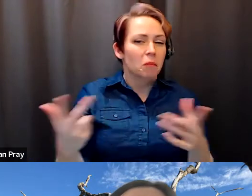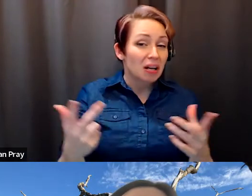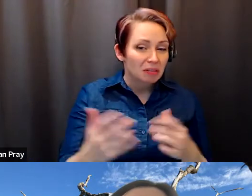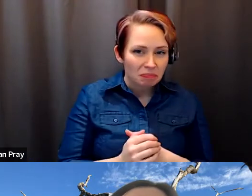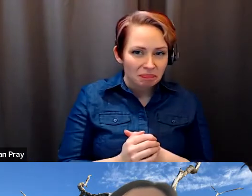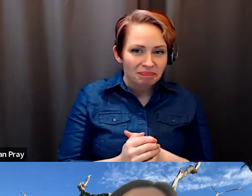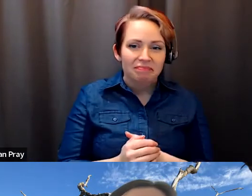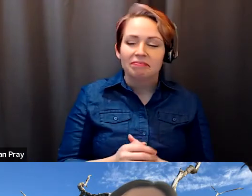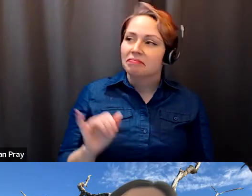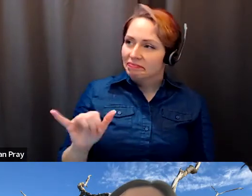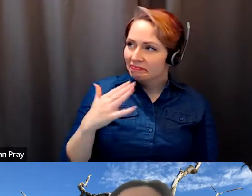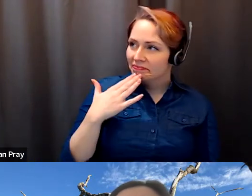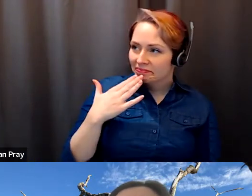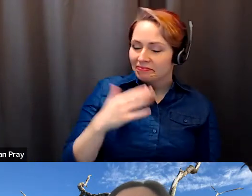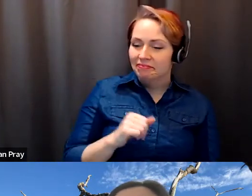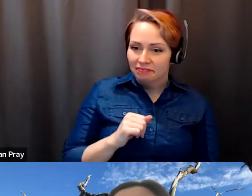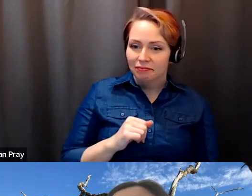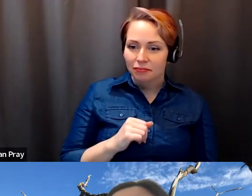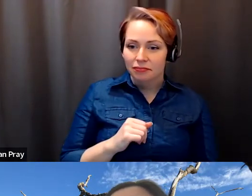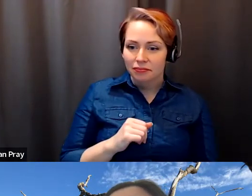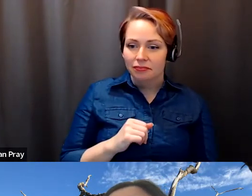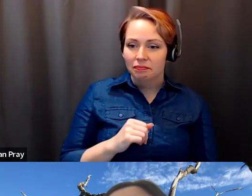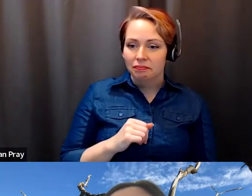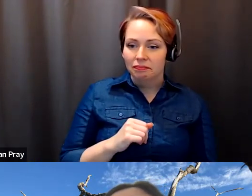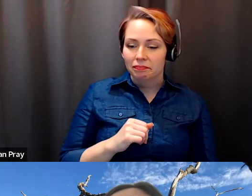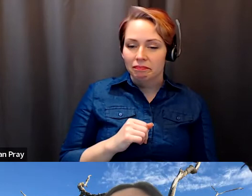Salvador Santino Regilme: yeah thanks a lot, so I think the in Chapter two, I discuss.